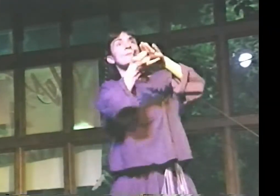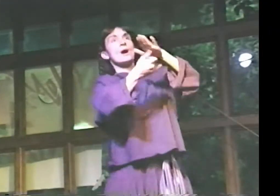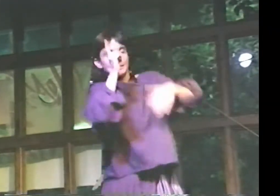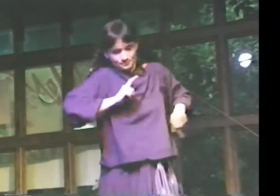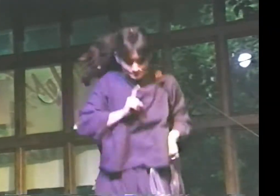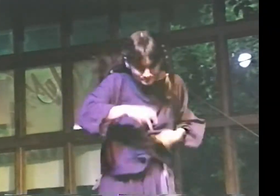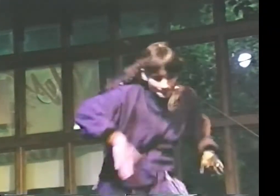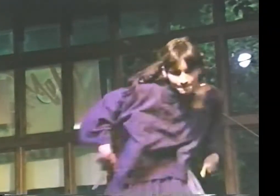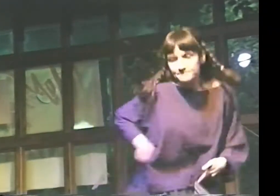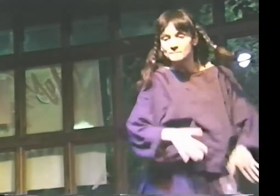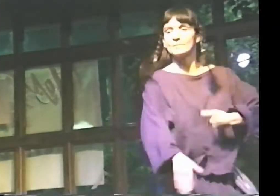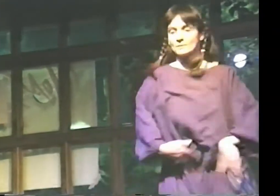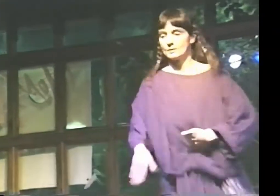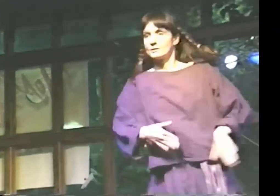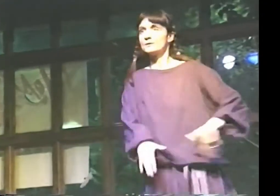INTO THE SUBWAY.